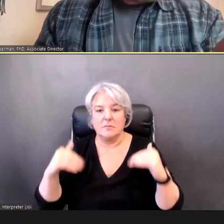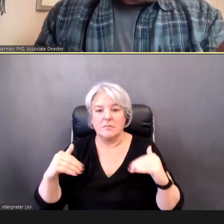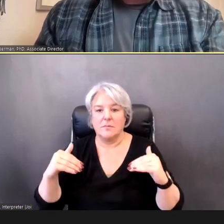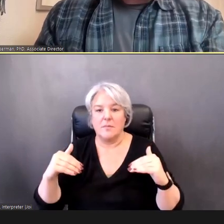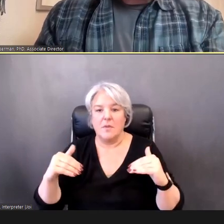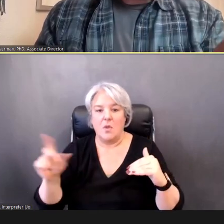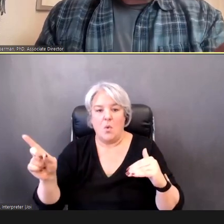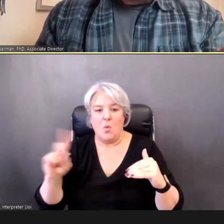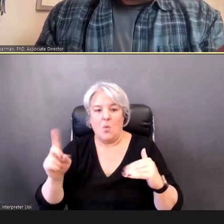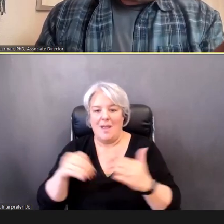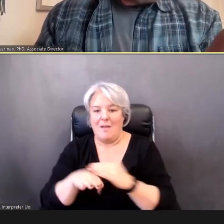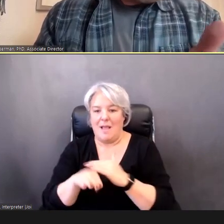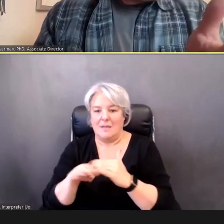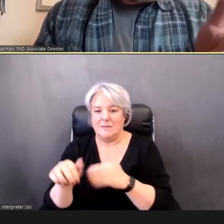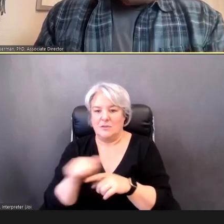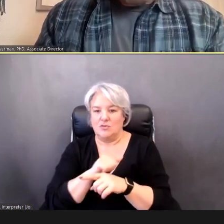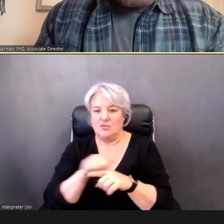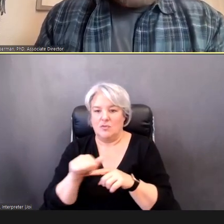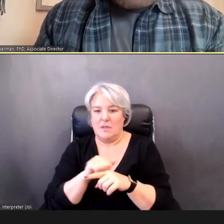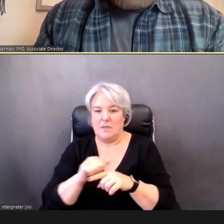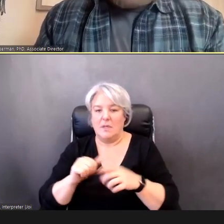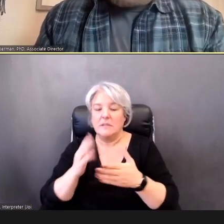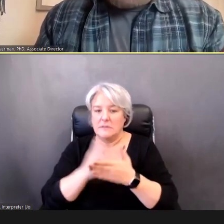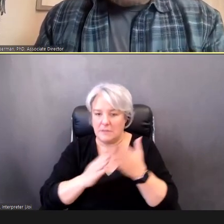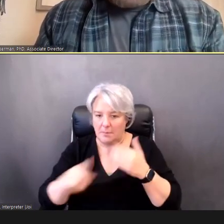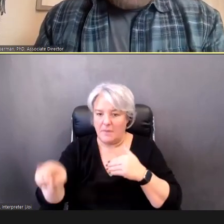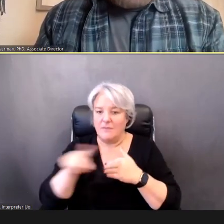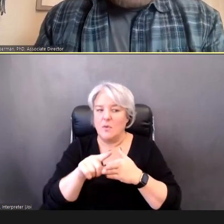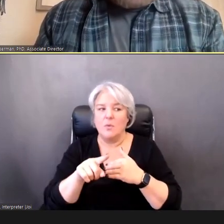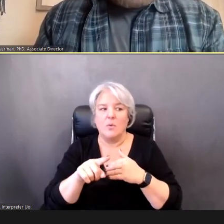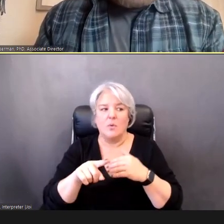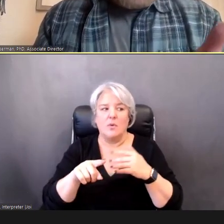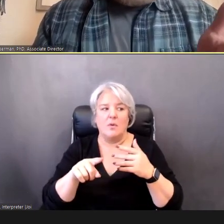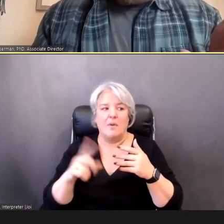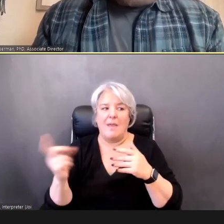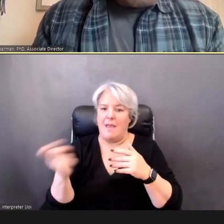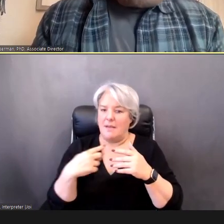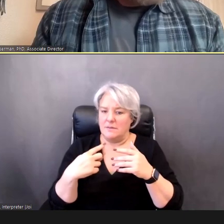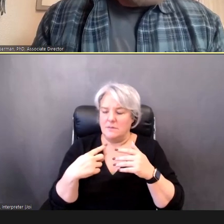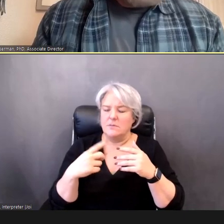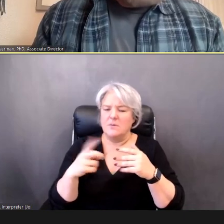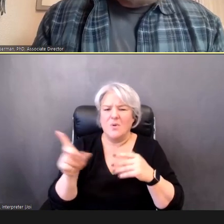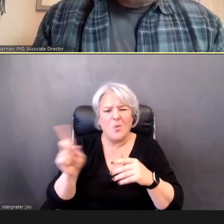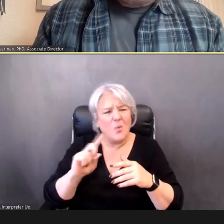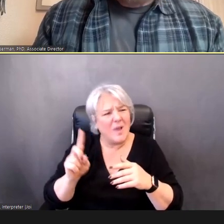Some of you have -- asked us, "Where can we go to get